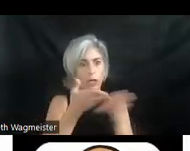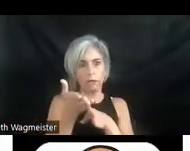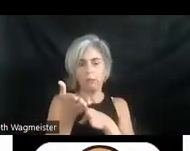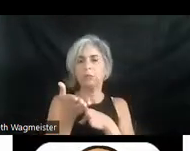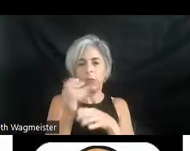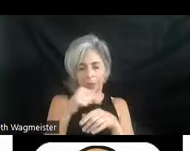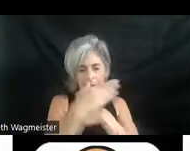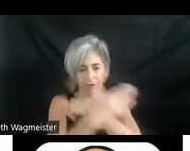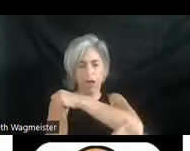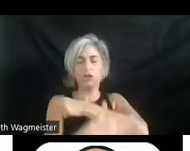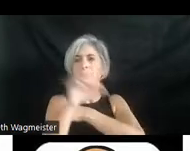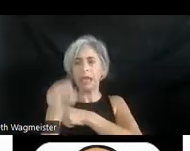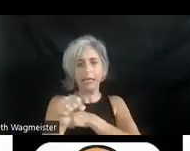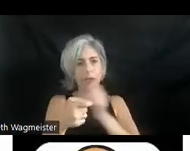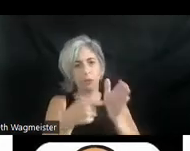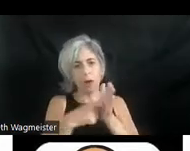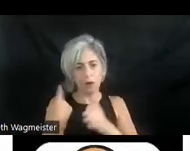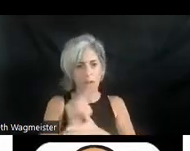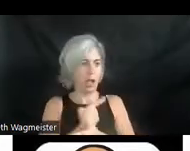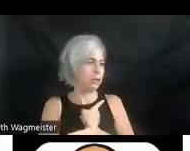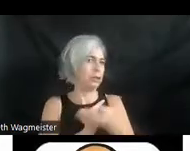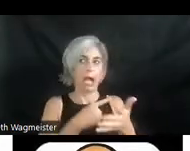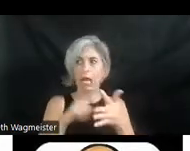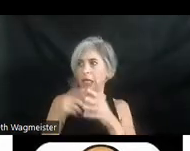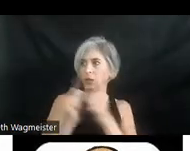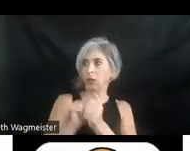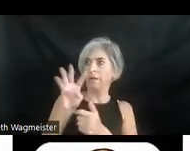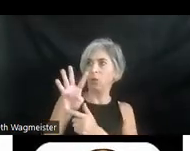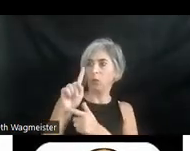You know, it took us you know I started with this forty one years ago with the very first